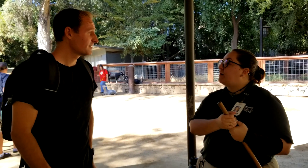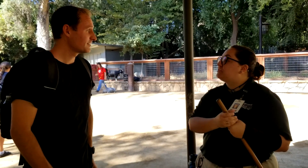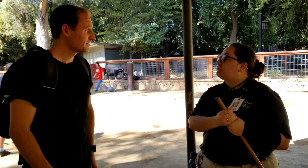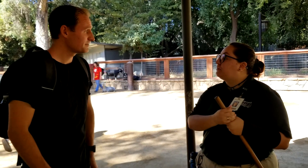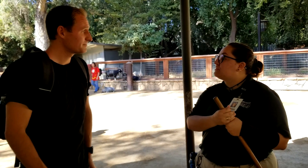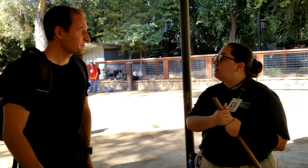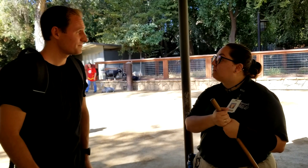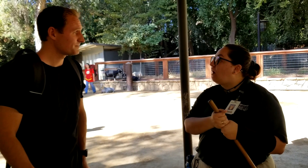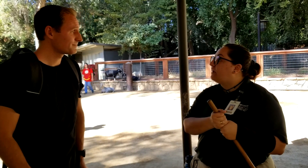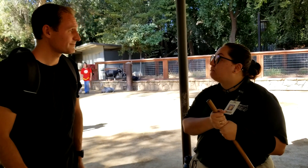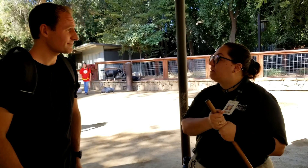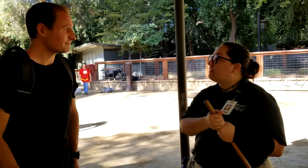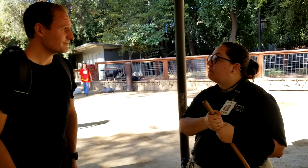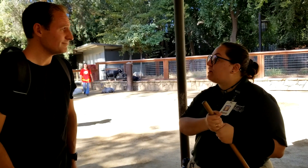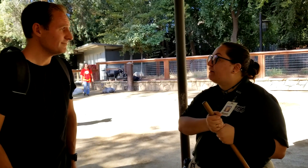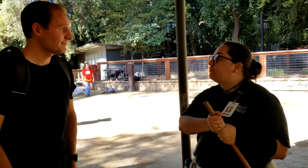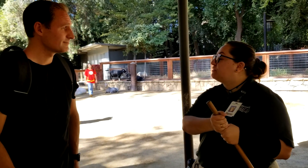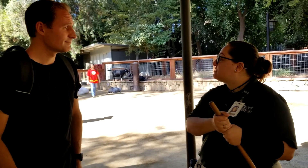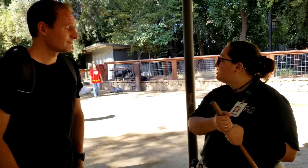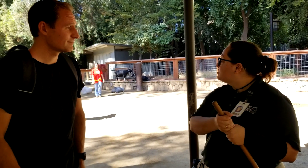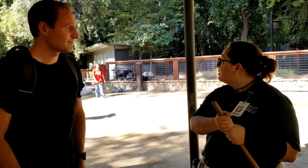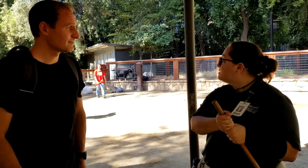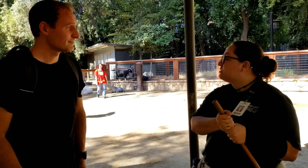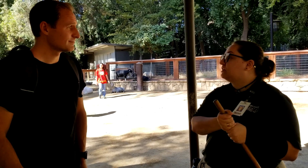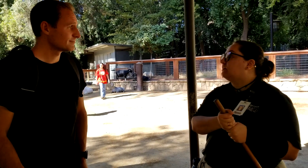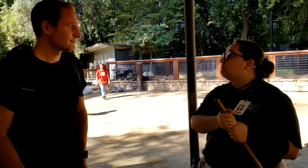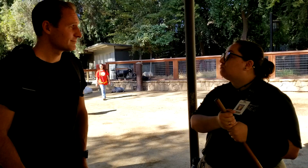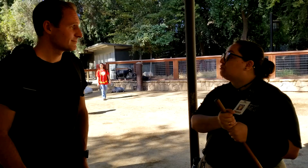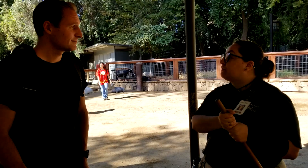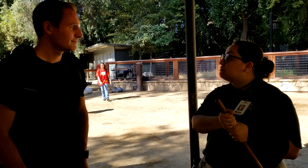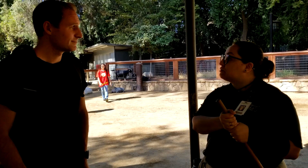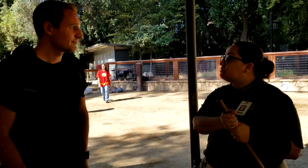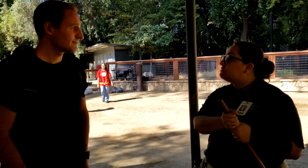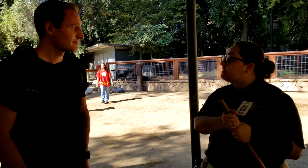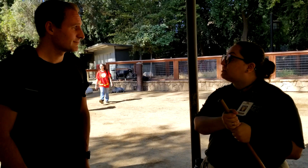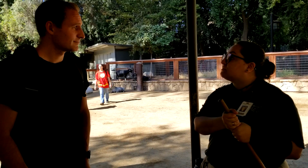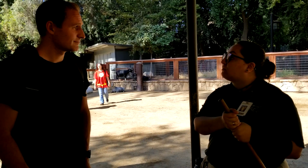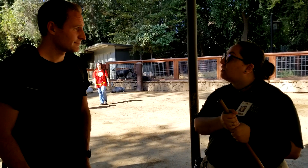I do use it a lot with um, I noticed especially during the school semesters there are a lot